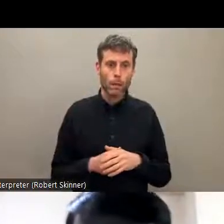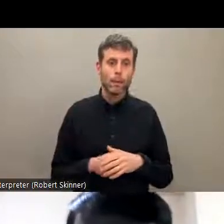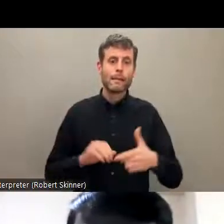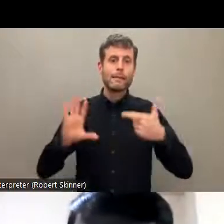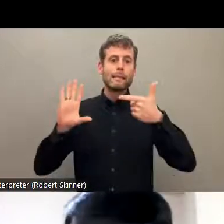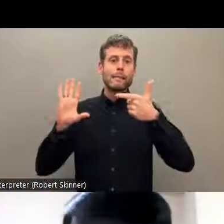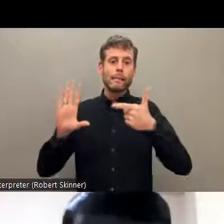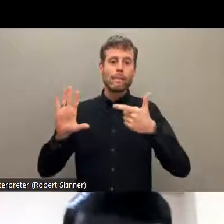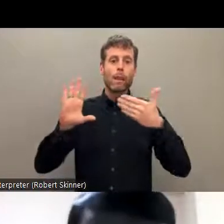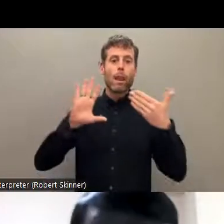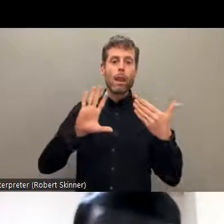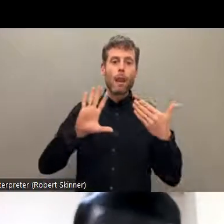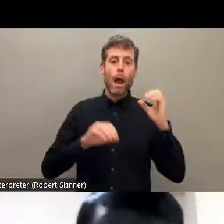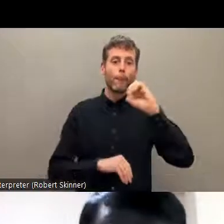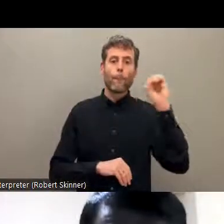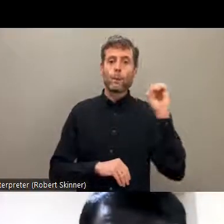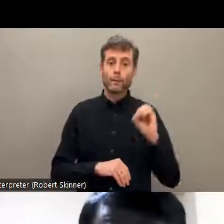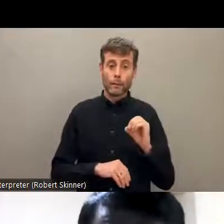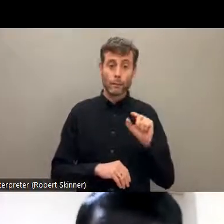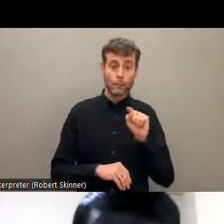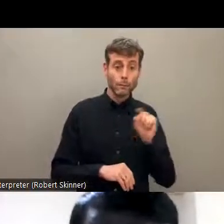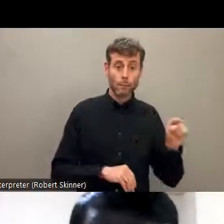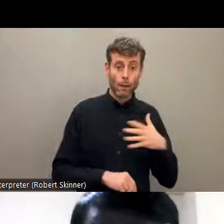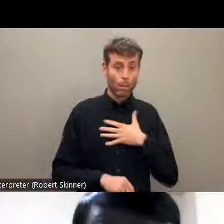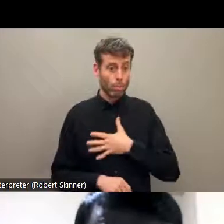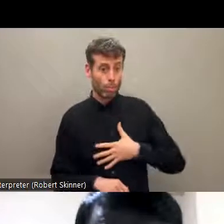job, 45% of them lost their job. And sum